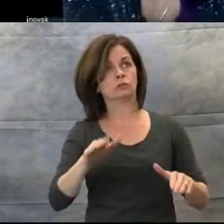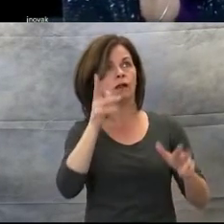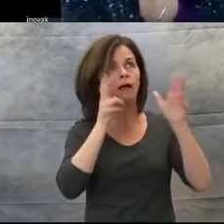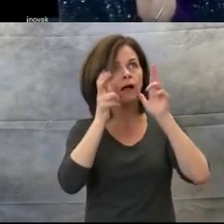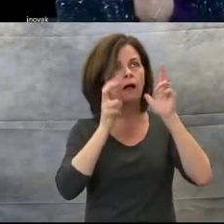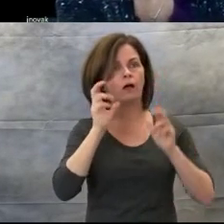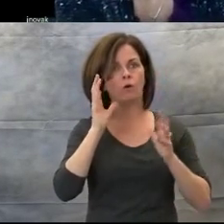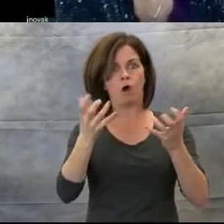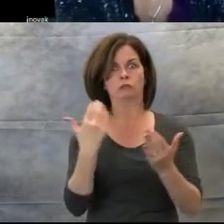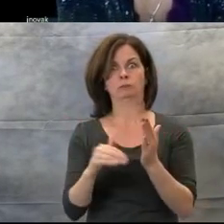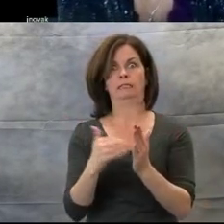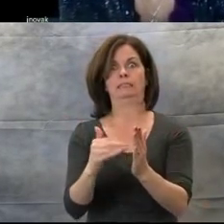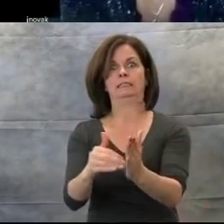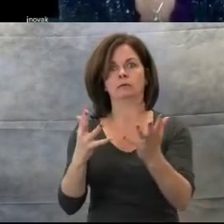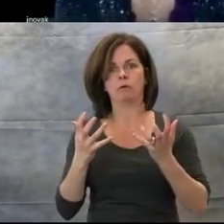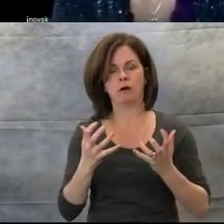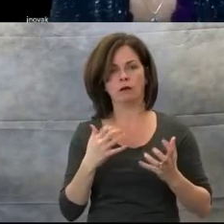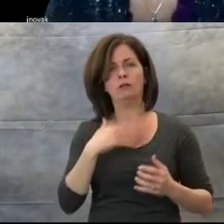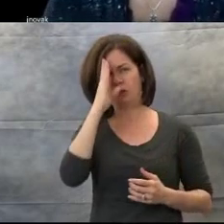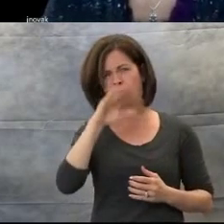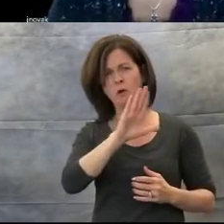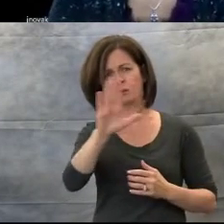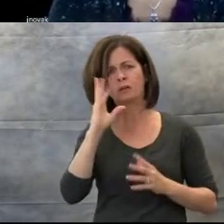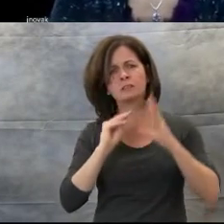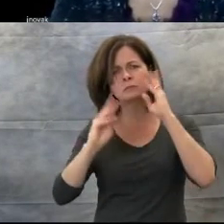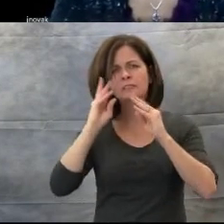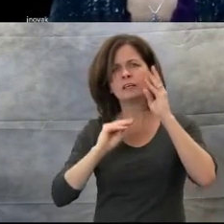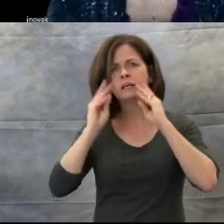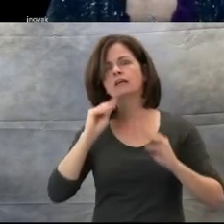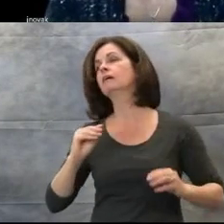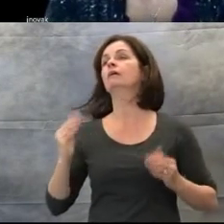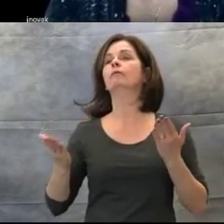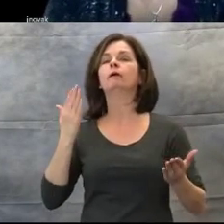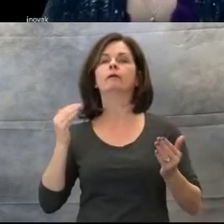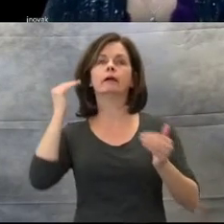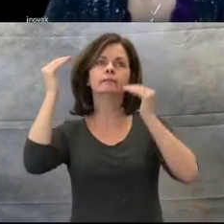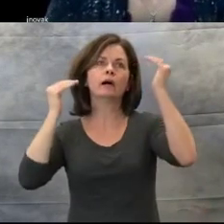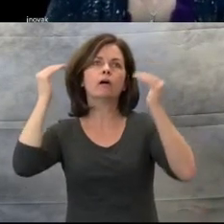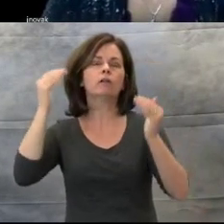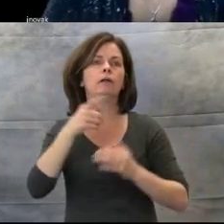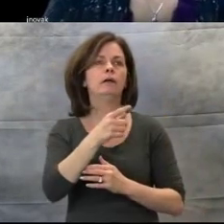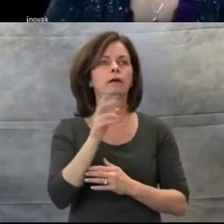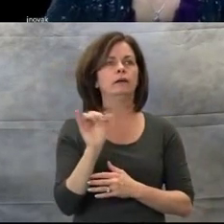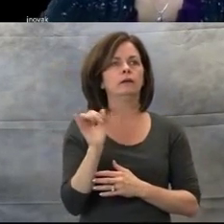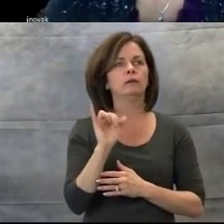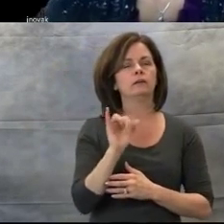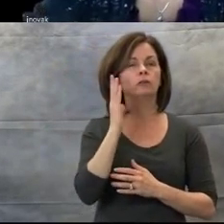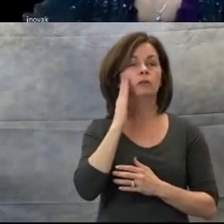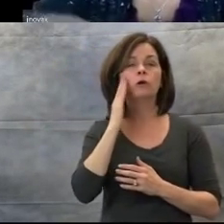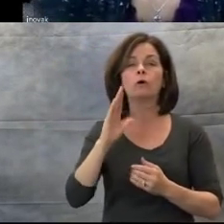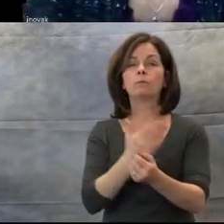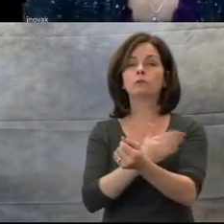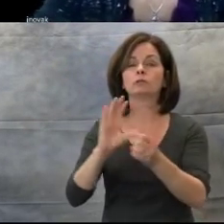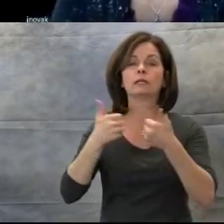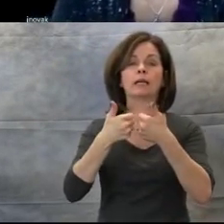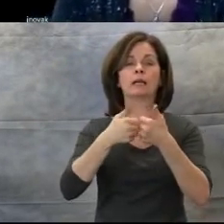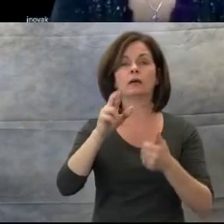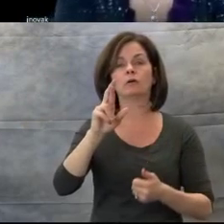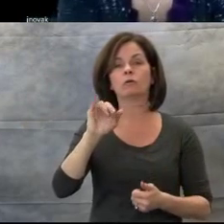kind of childhood musical game, for example, "Ring Around the Rosie" where we're all holding hands with our children and falling down?